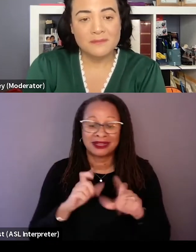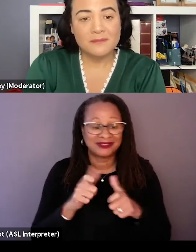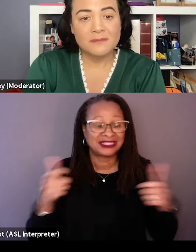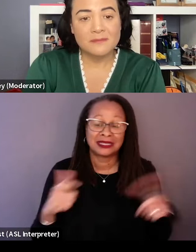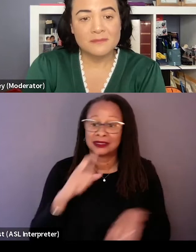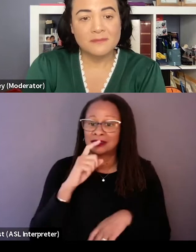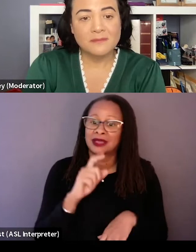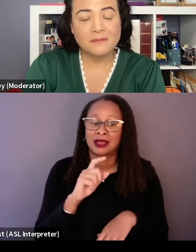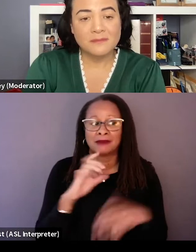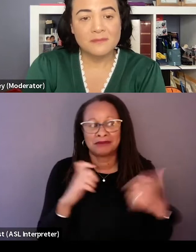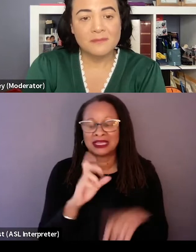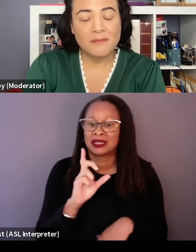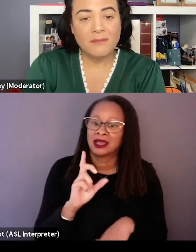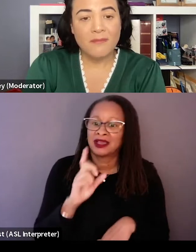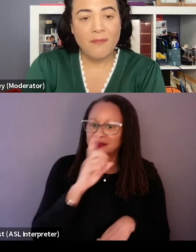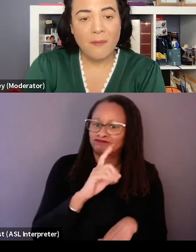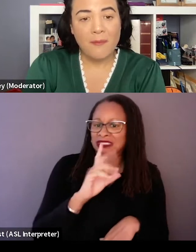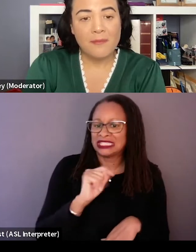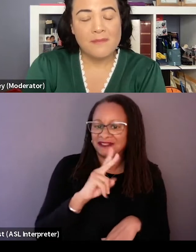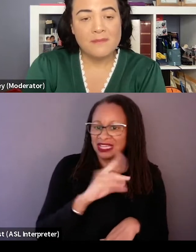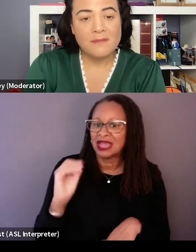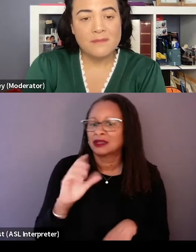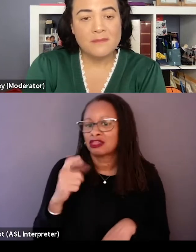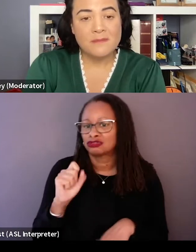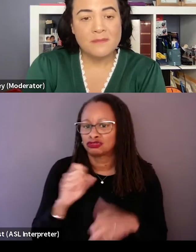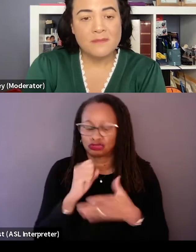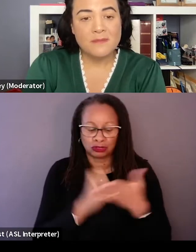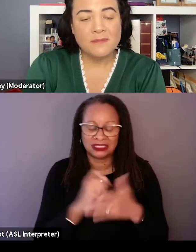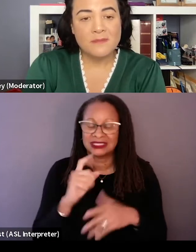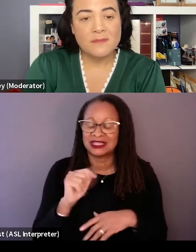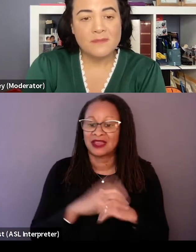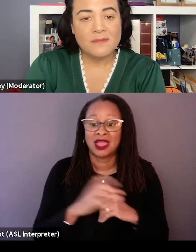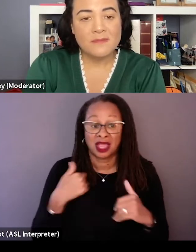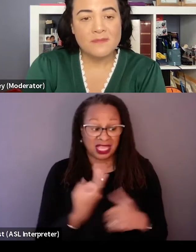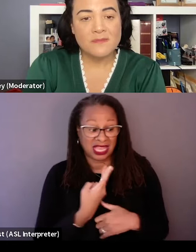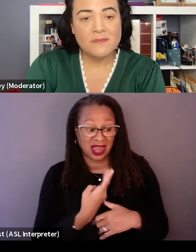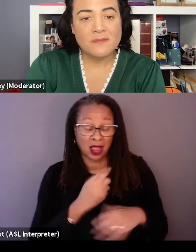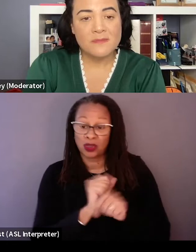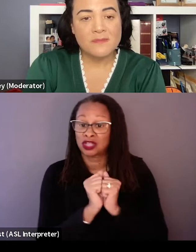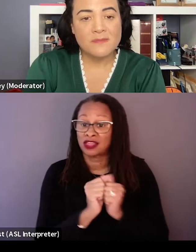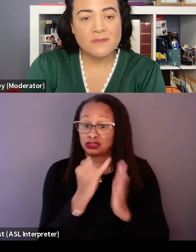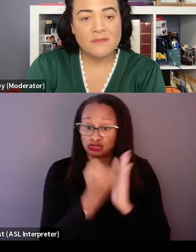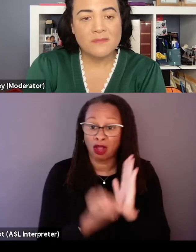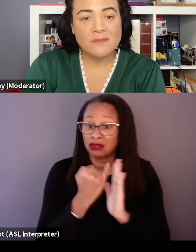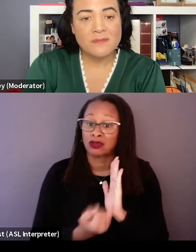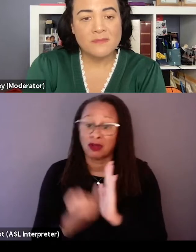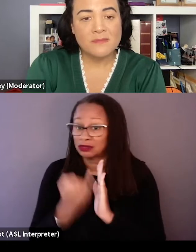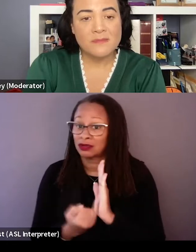and he and I began drawing the film literally like pencil on paper, drawing it frame by frame.